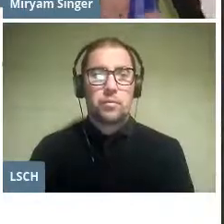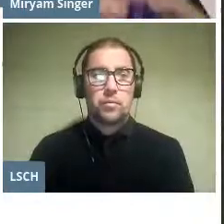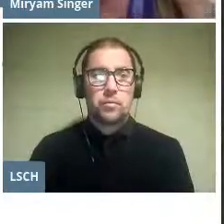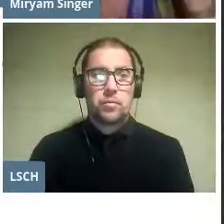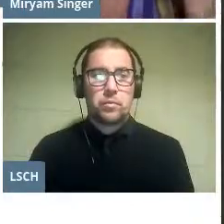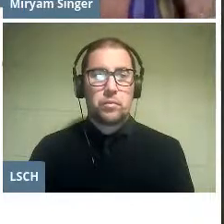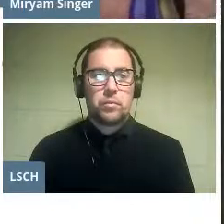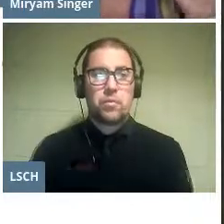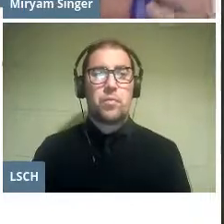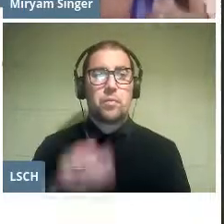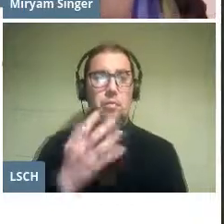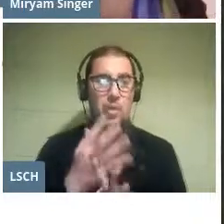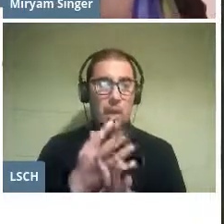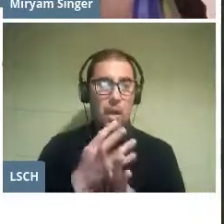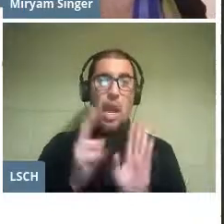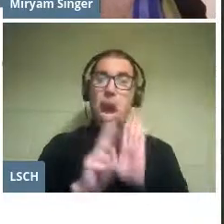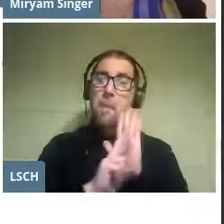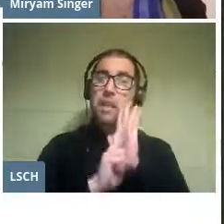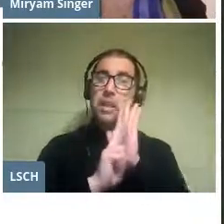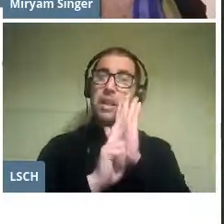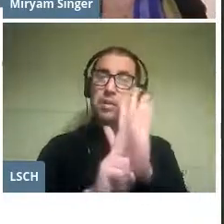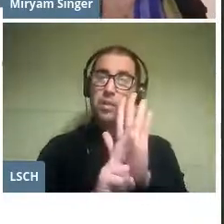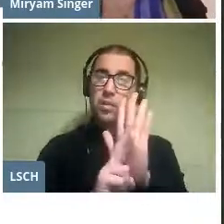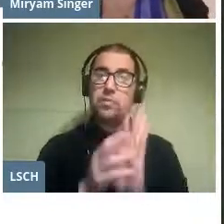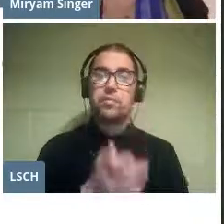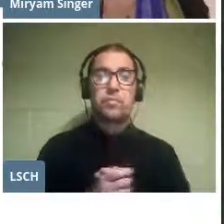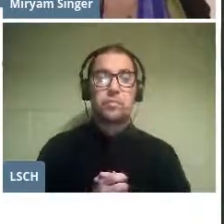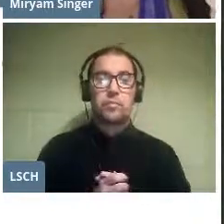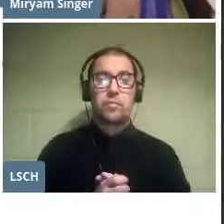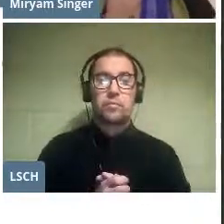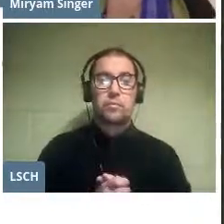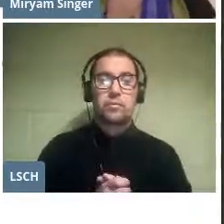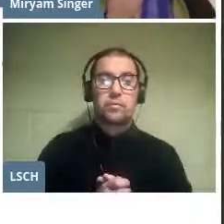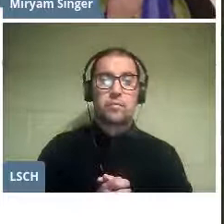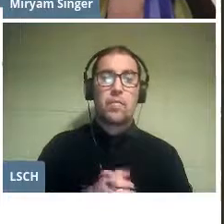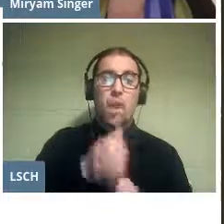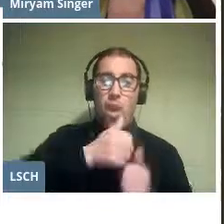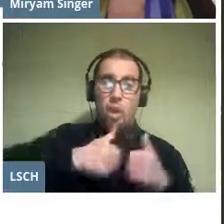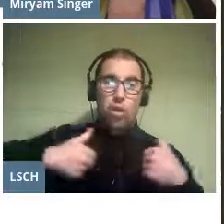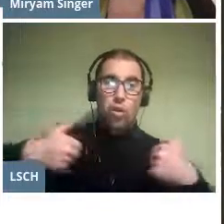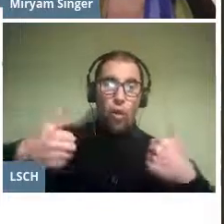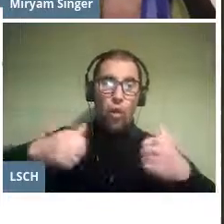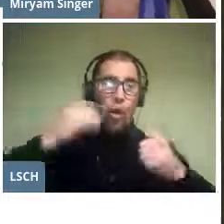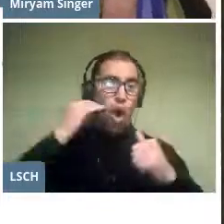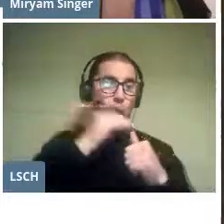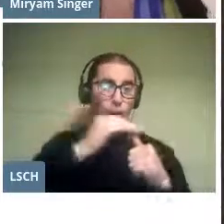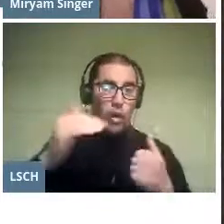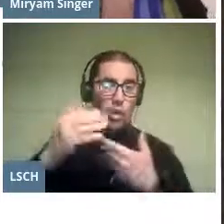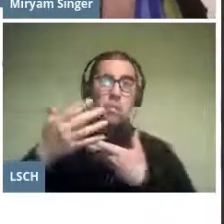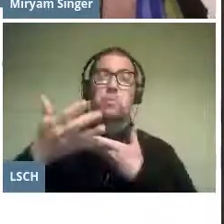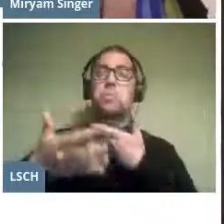There's a performance, and all those kids are singing.